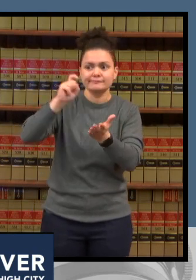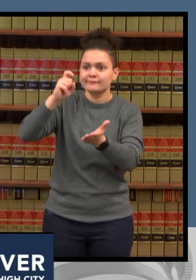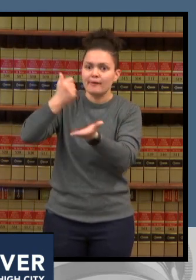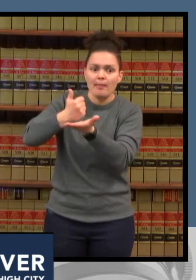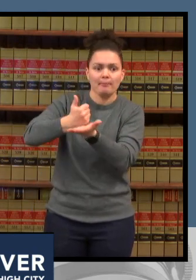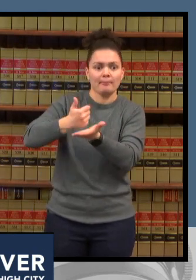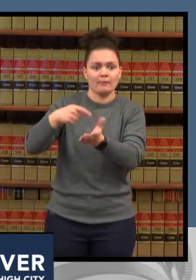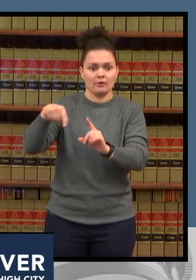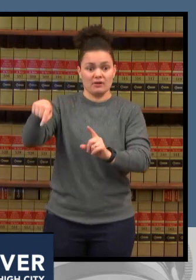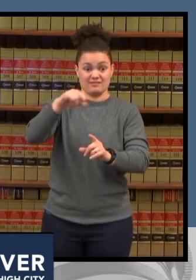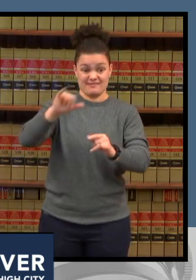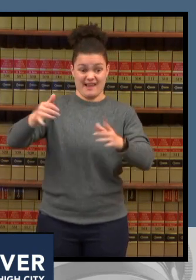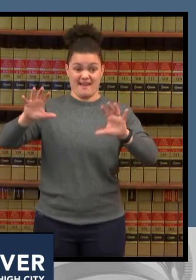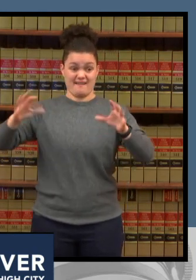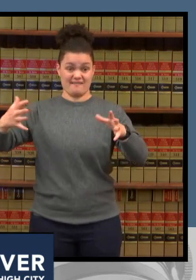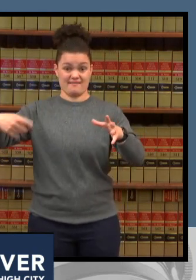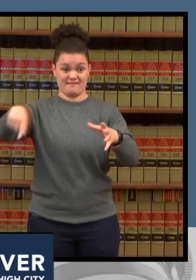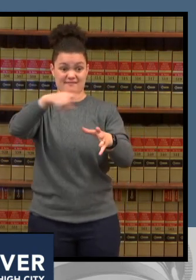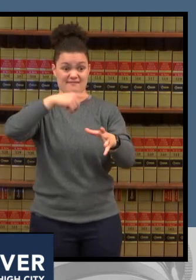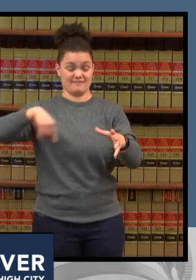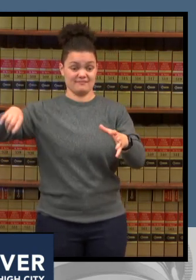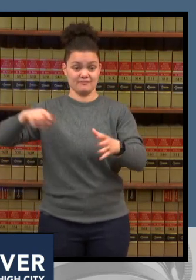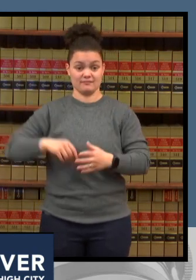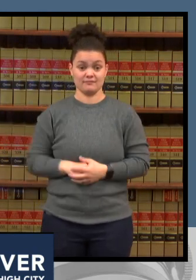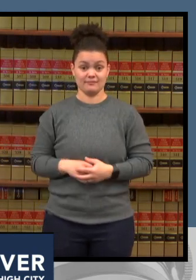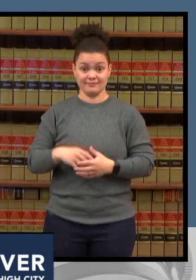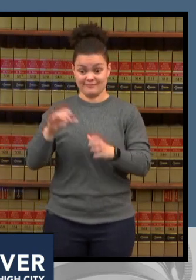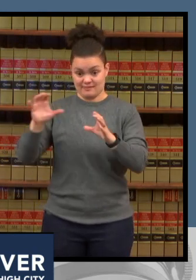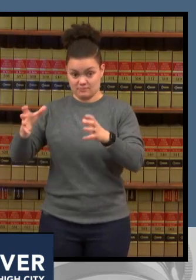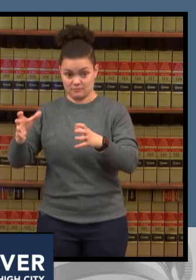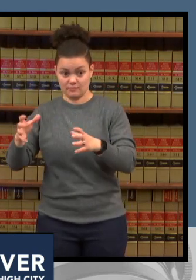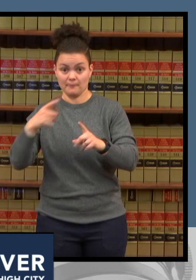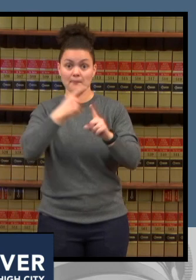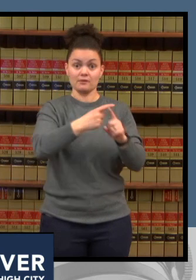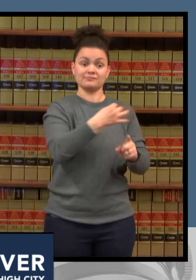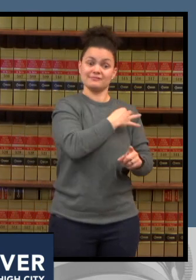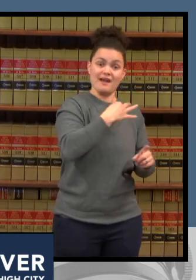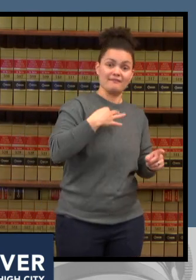we've seen shortages across the u.s in all kinds of industries but health care has been